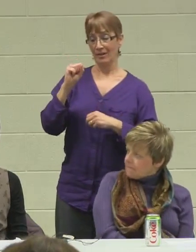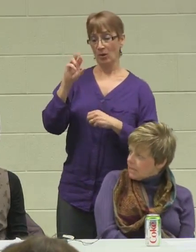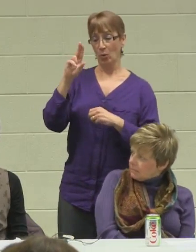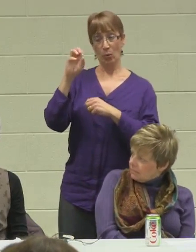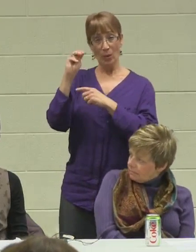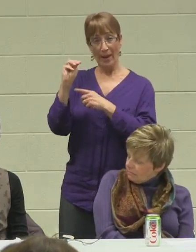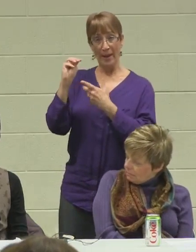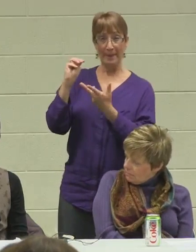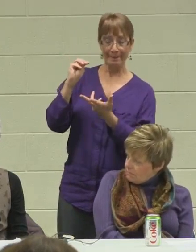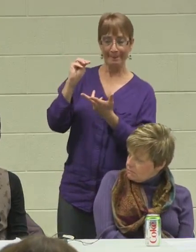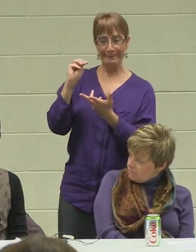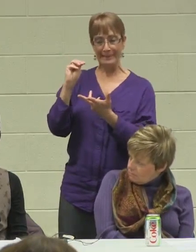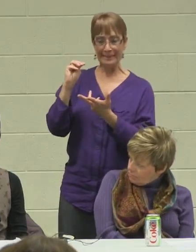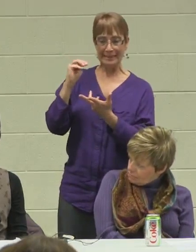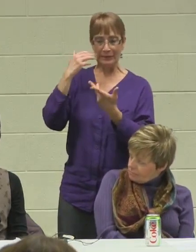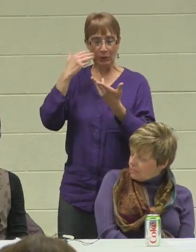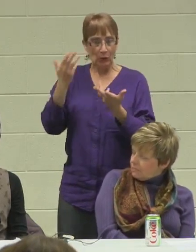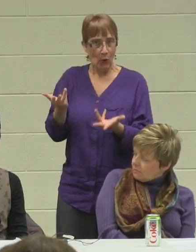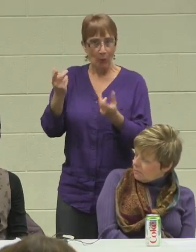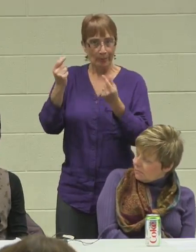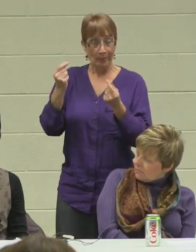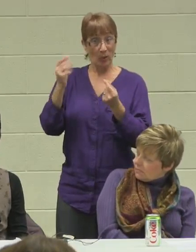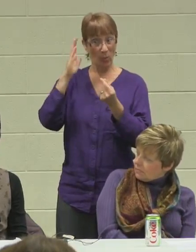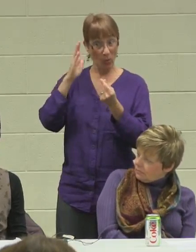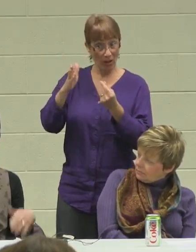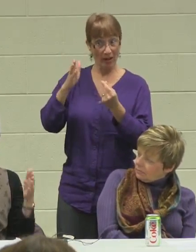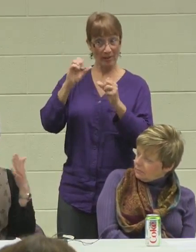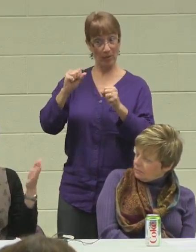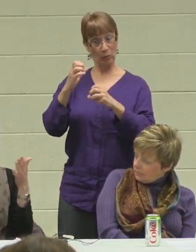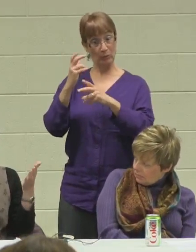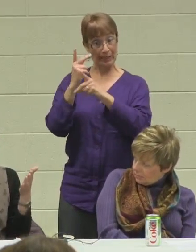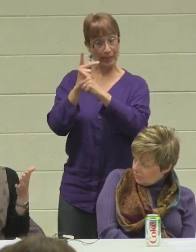and I didn't know that he would be able to hold down a job, or do what needed to be done.